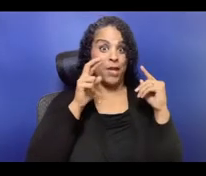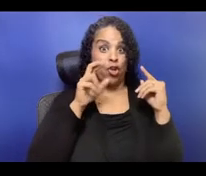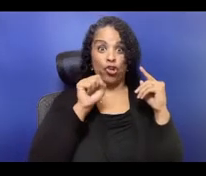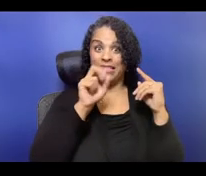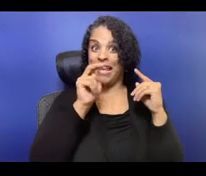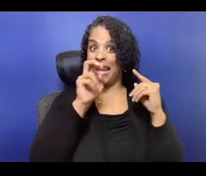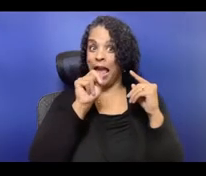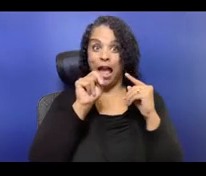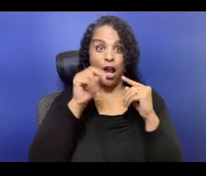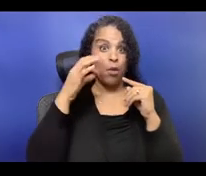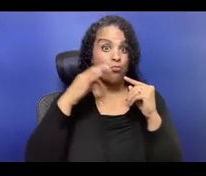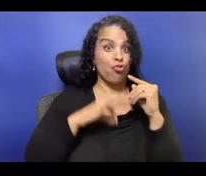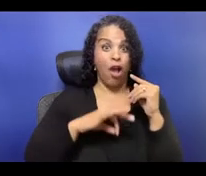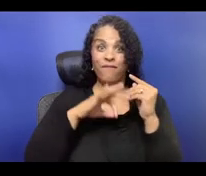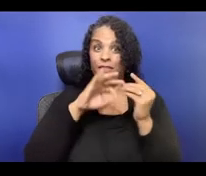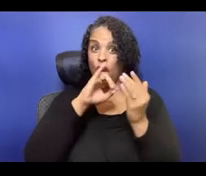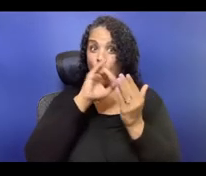a collaboratively written and created document